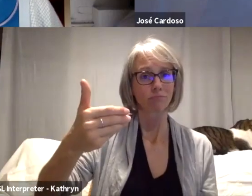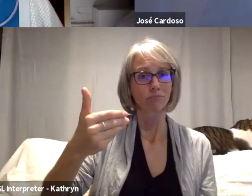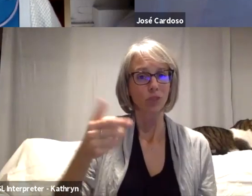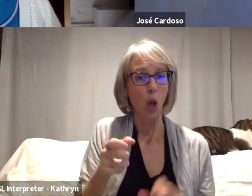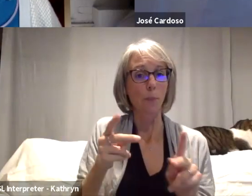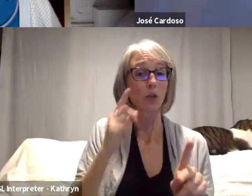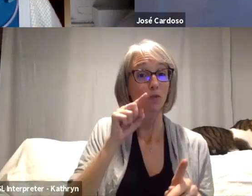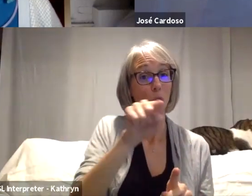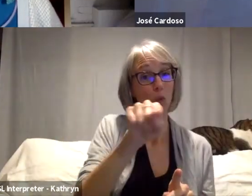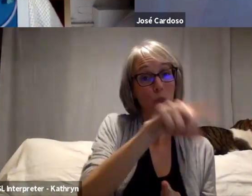I don't know...